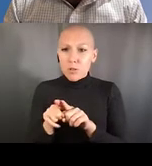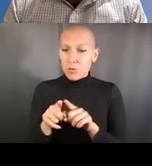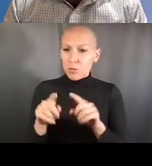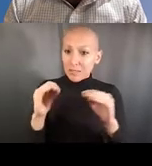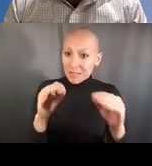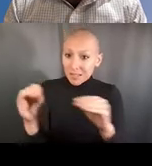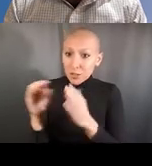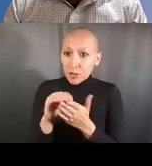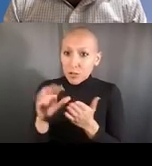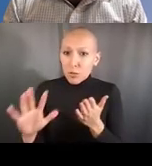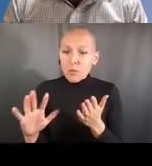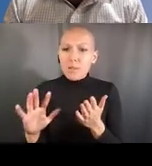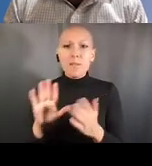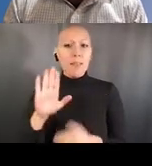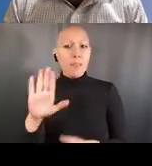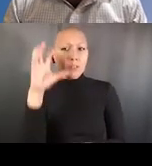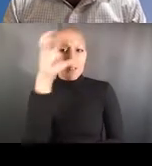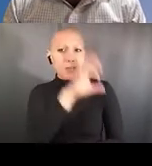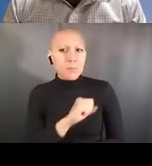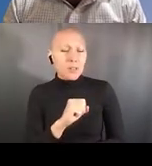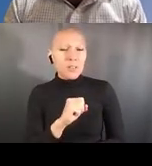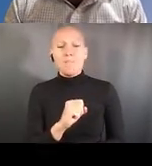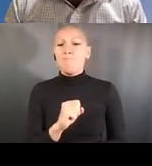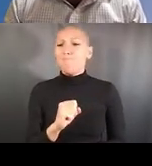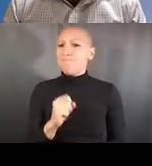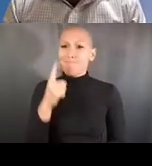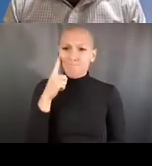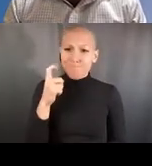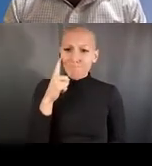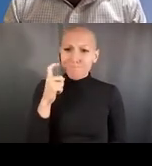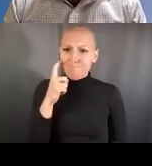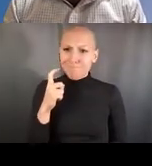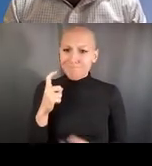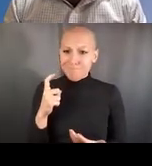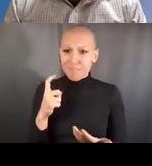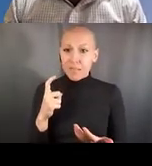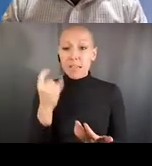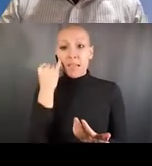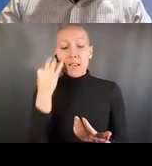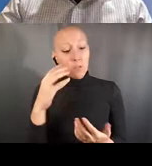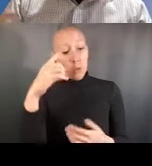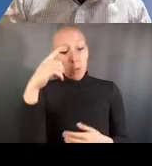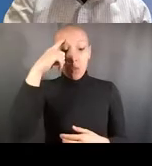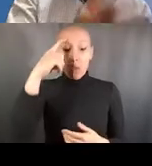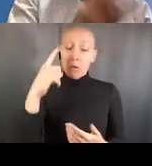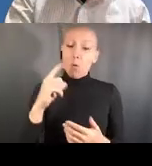in the number of applications we've gotten in this space. We've gotten a few that really seem to be quite innovative,